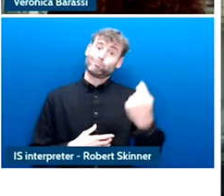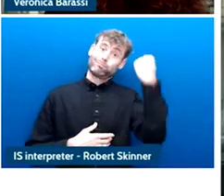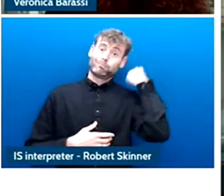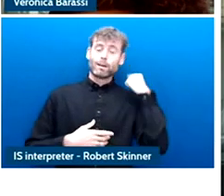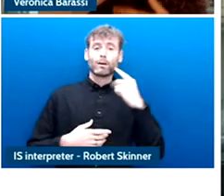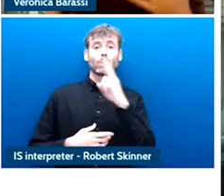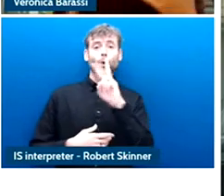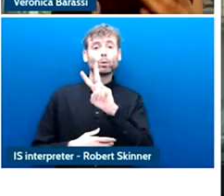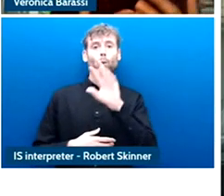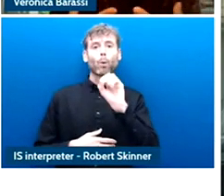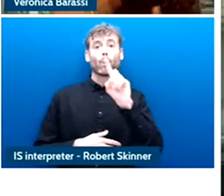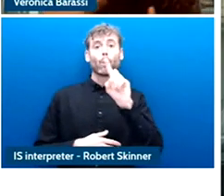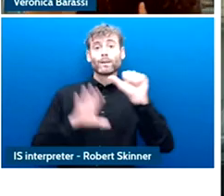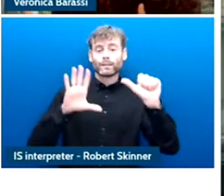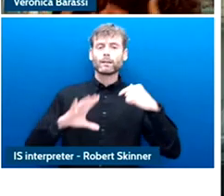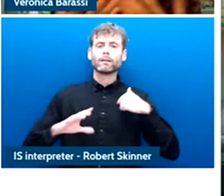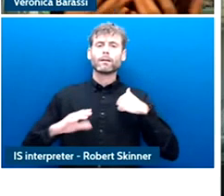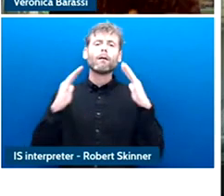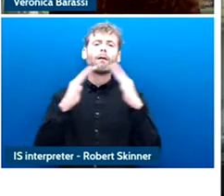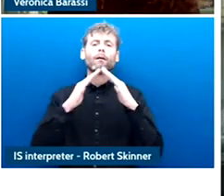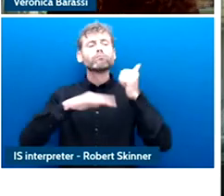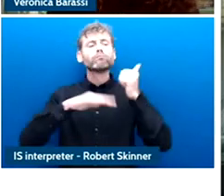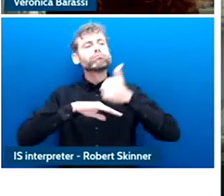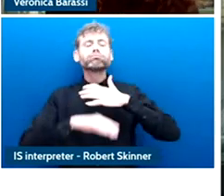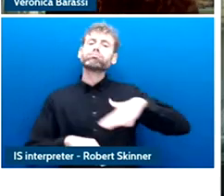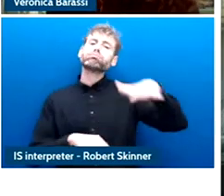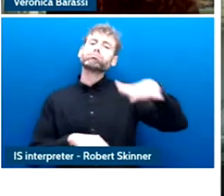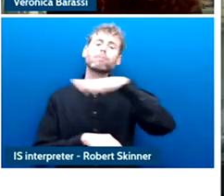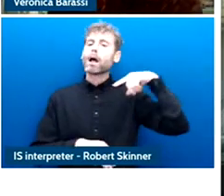about social media and political participation and obviously the